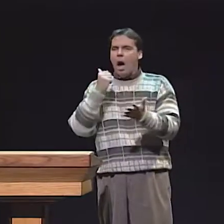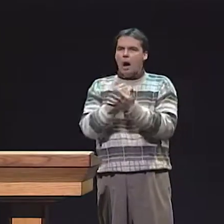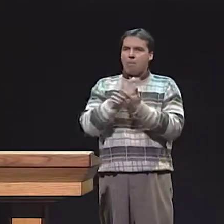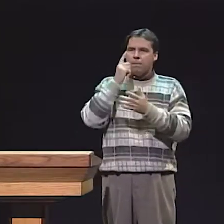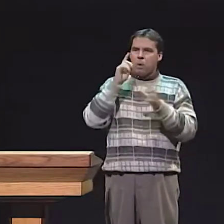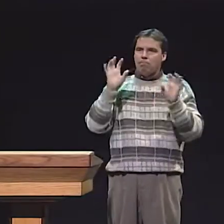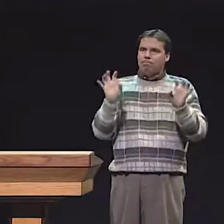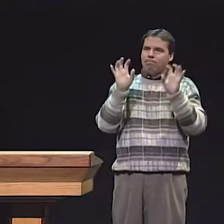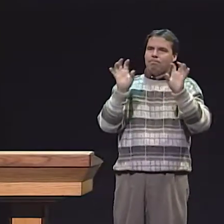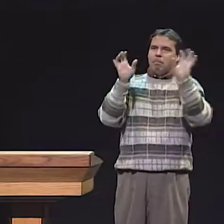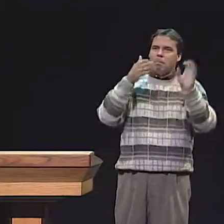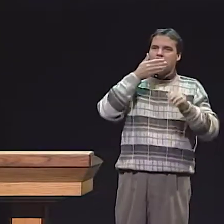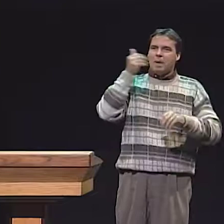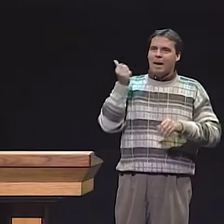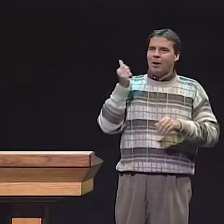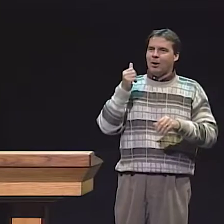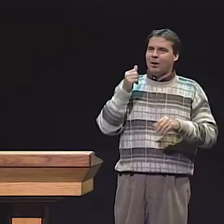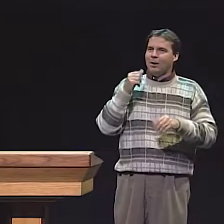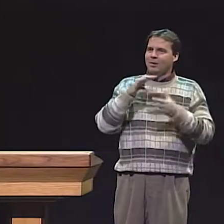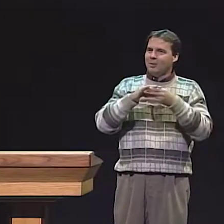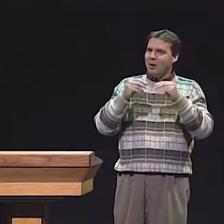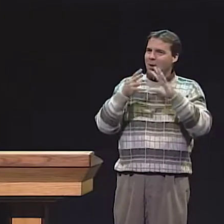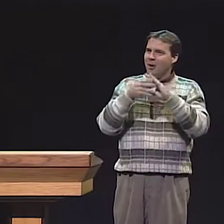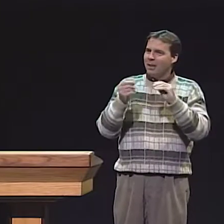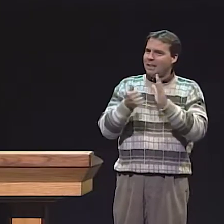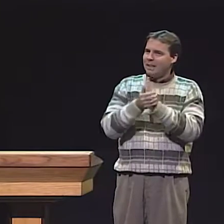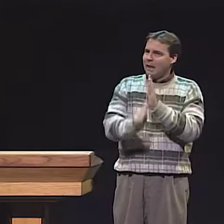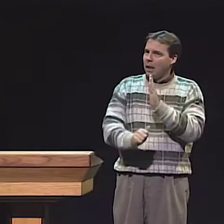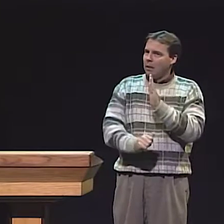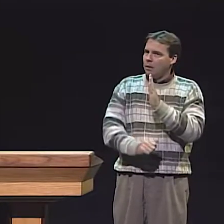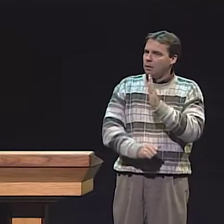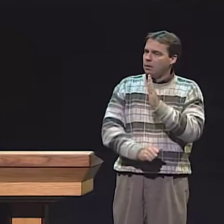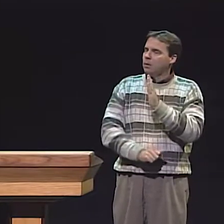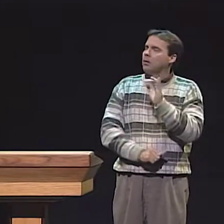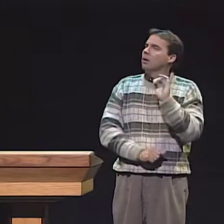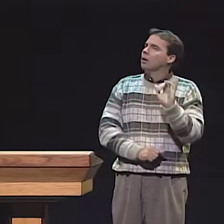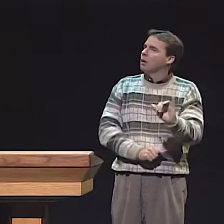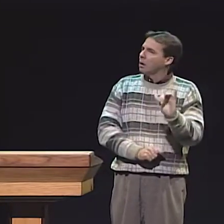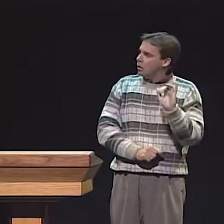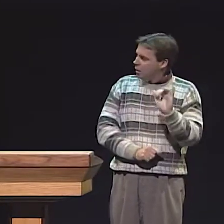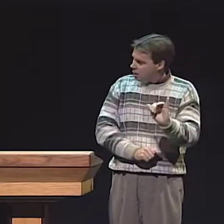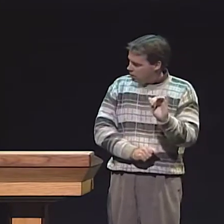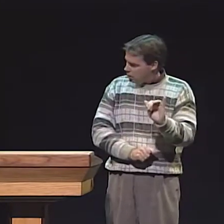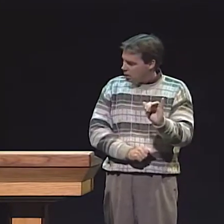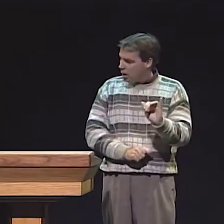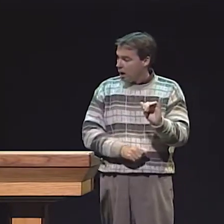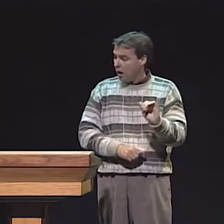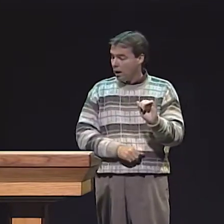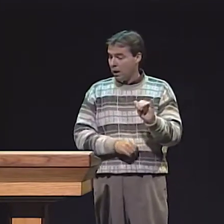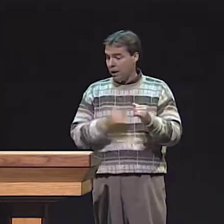TEACHING CHILDREN HOW TO TELL STORIES HELPED THEM WITH ELABORATING THE STORIES